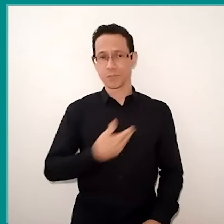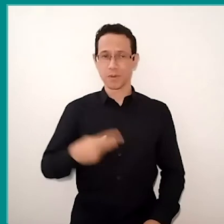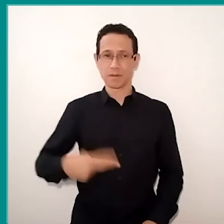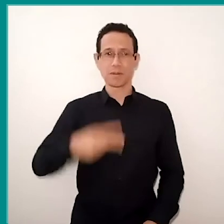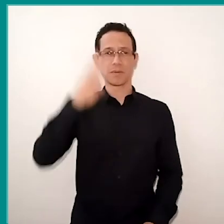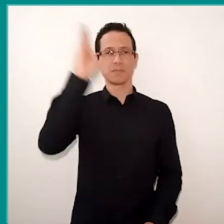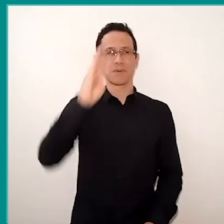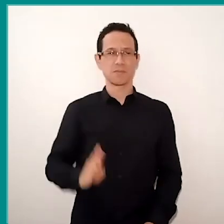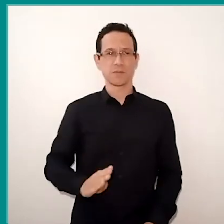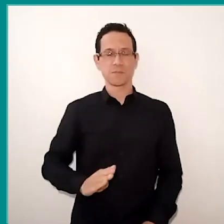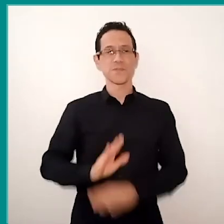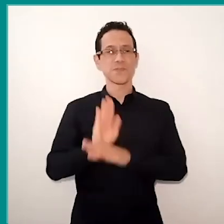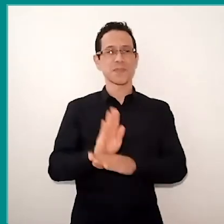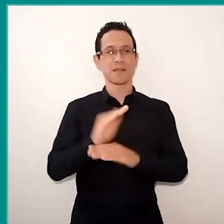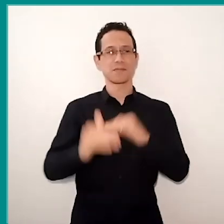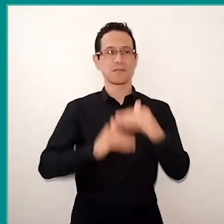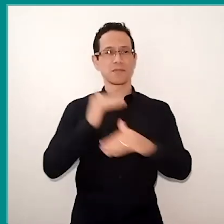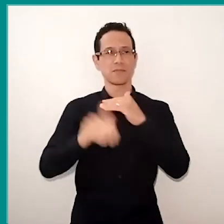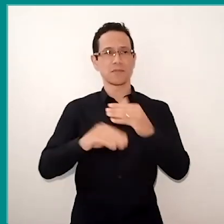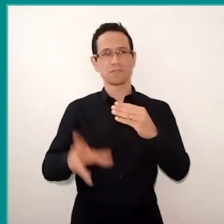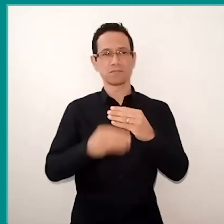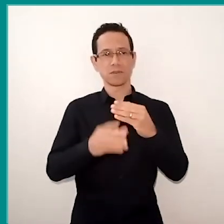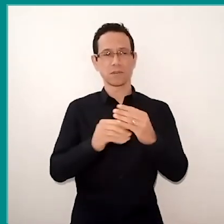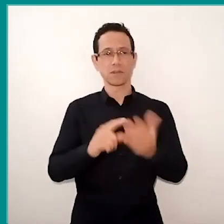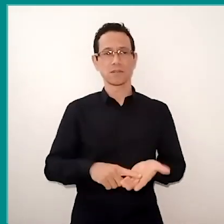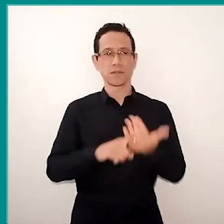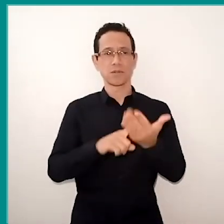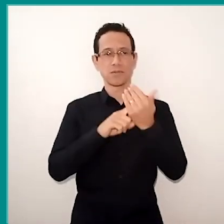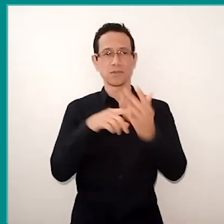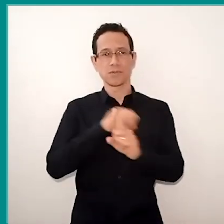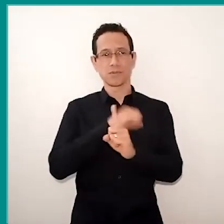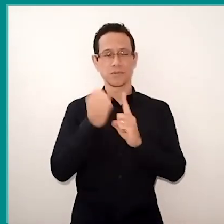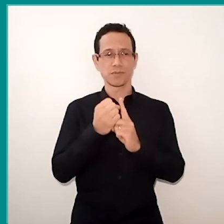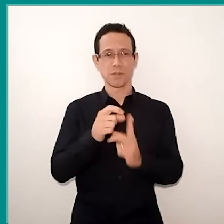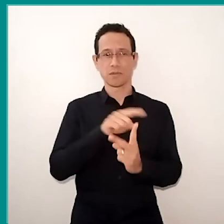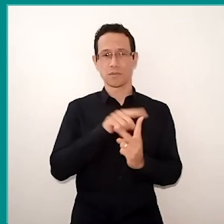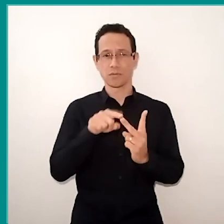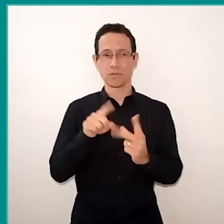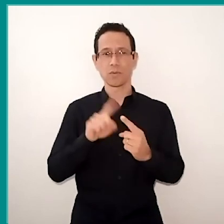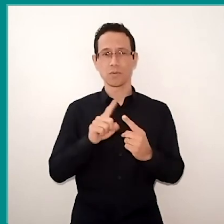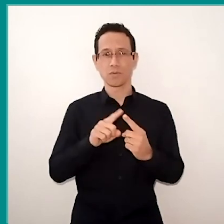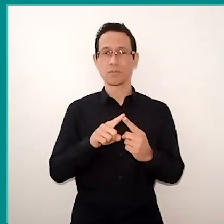implement and share technologies from two pillars, the pillar of training education professionals